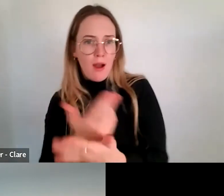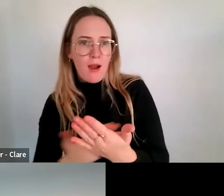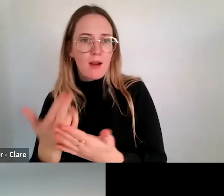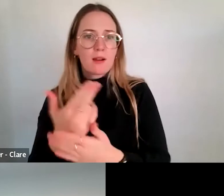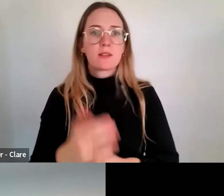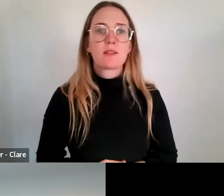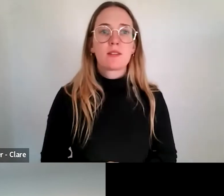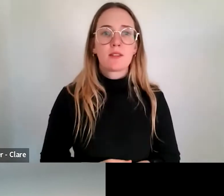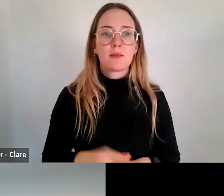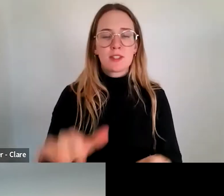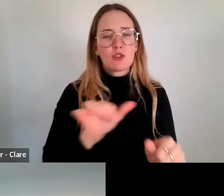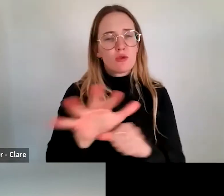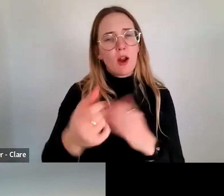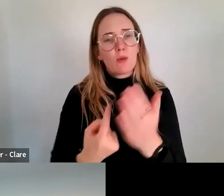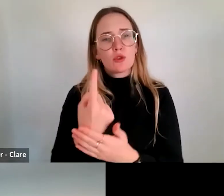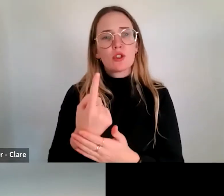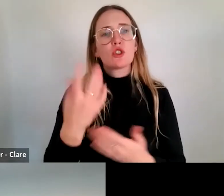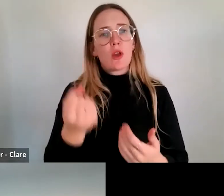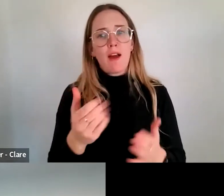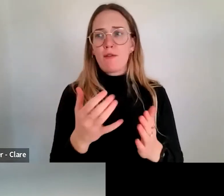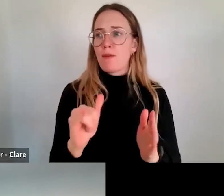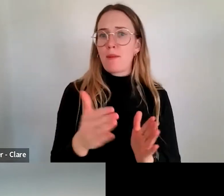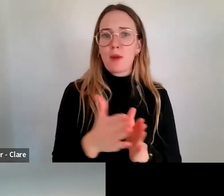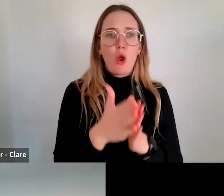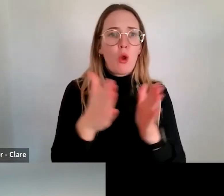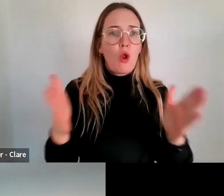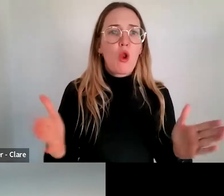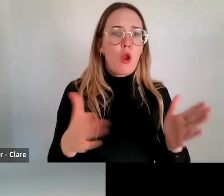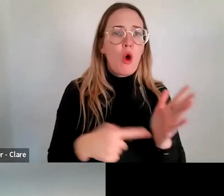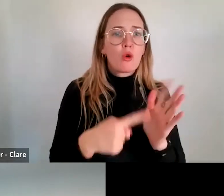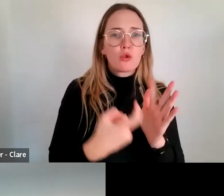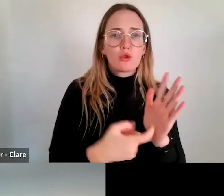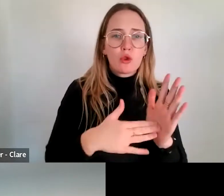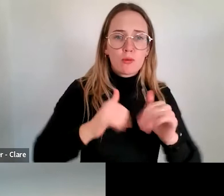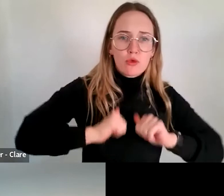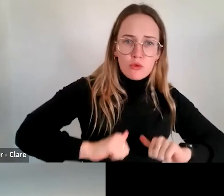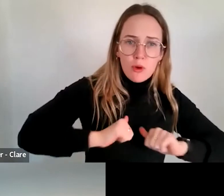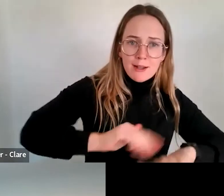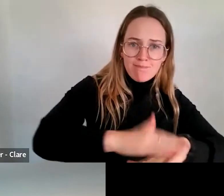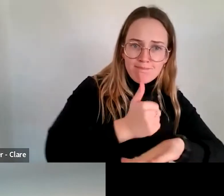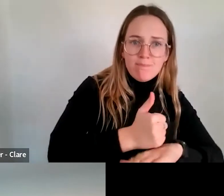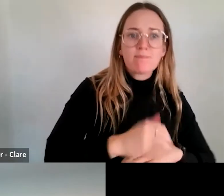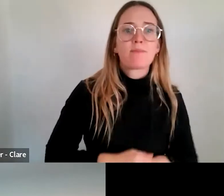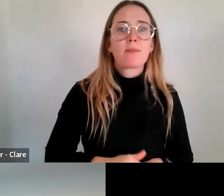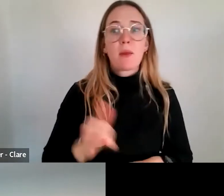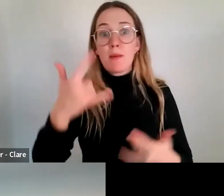have a long-term training regime, to kind of, you know, trial some new